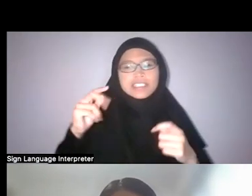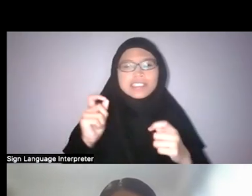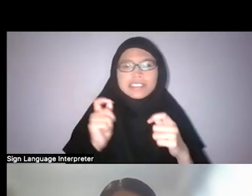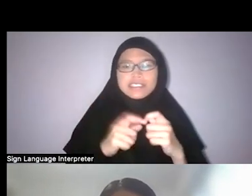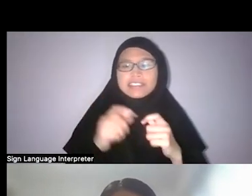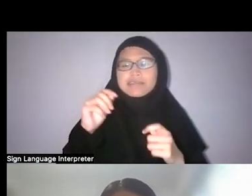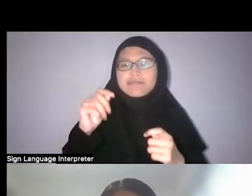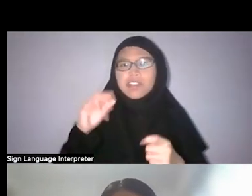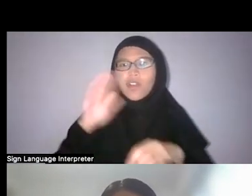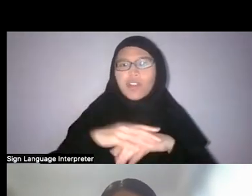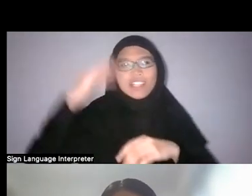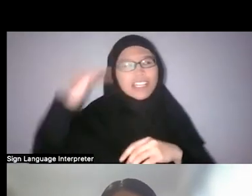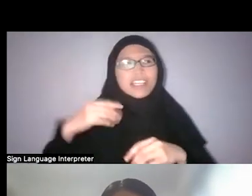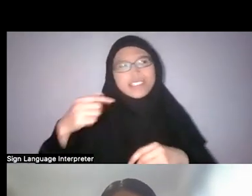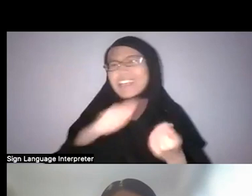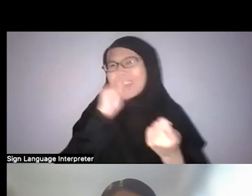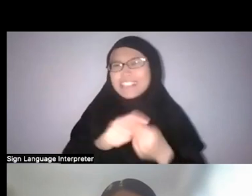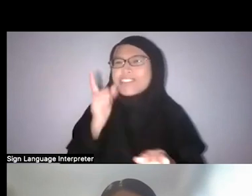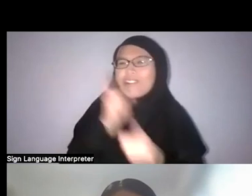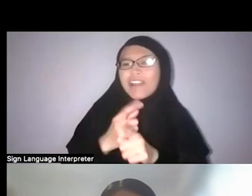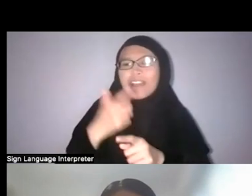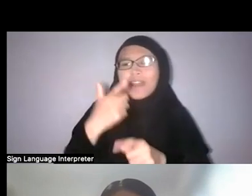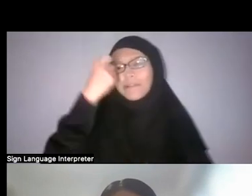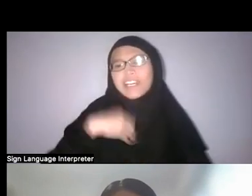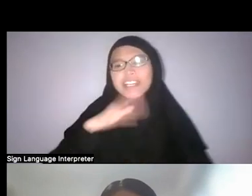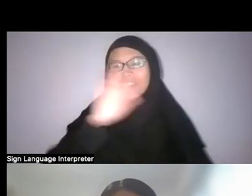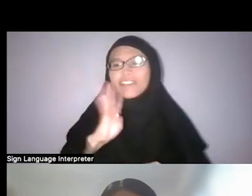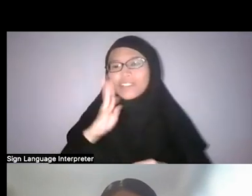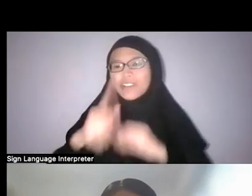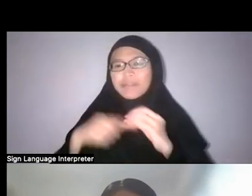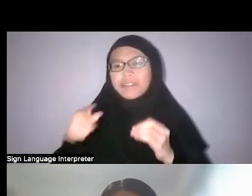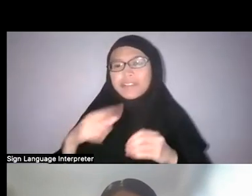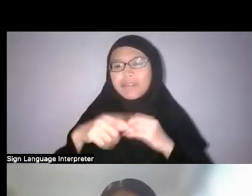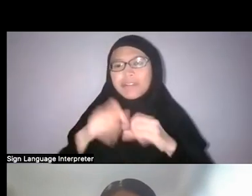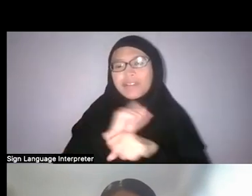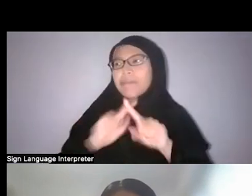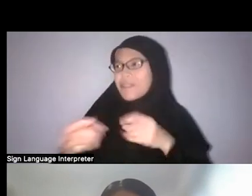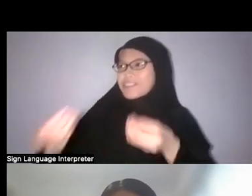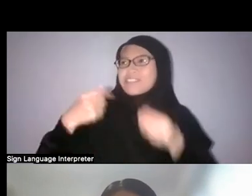I didn’t talk to you about this work but you kind of just gave it to me. I was like, "Oh wow, yeah that's right!"